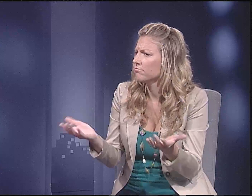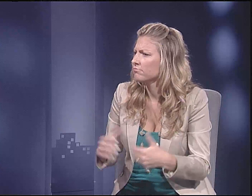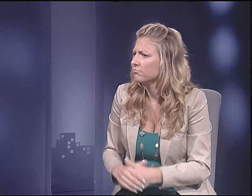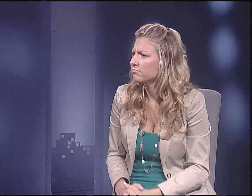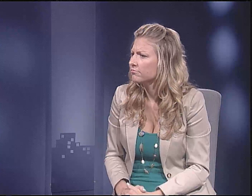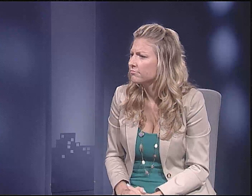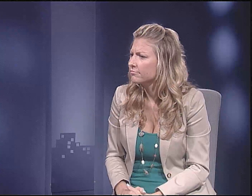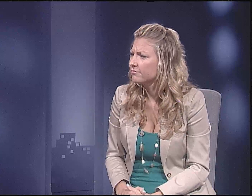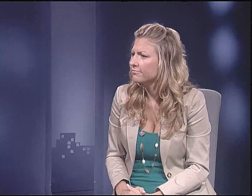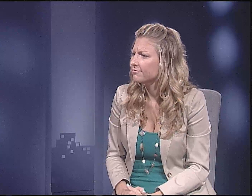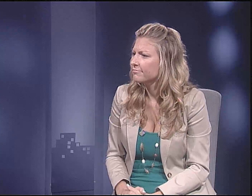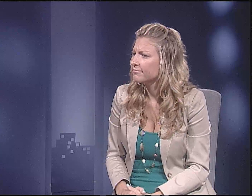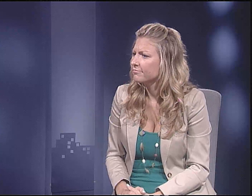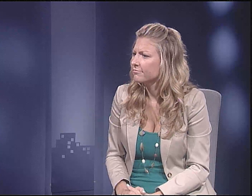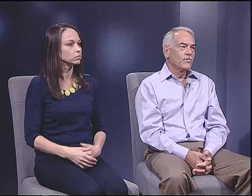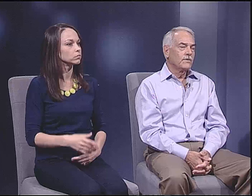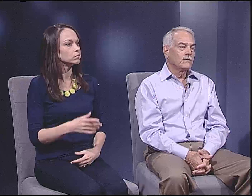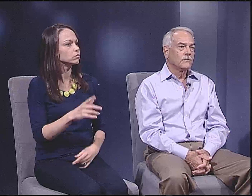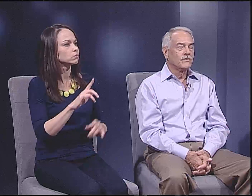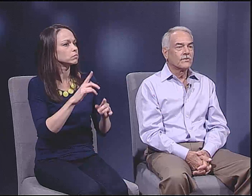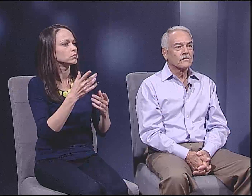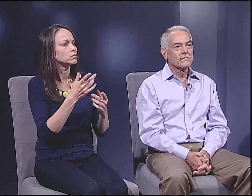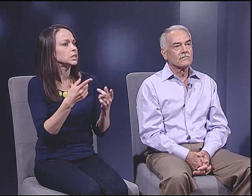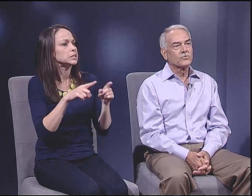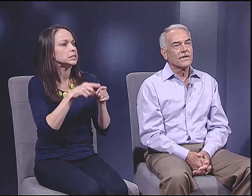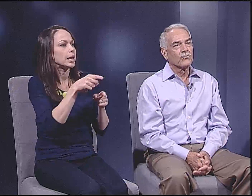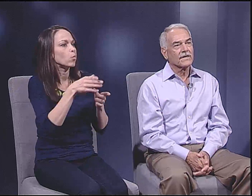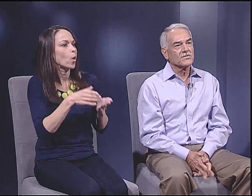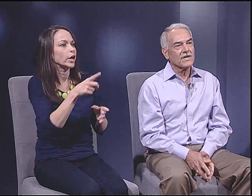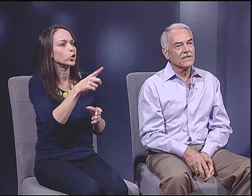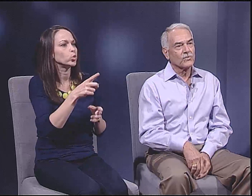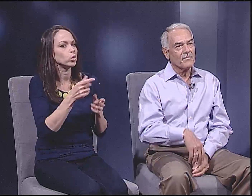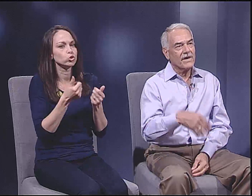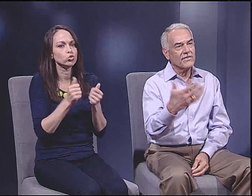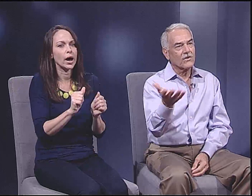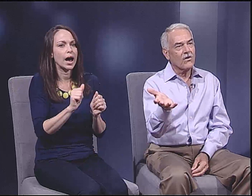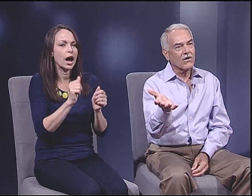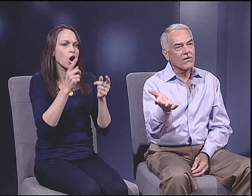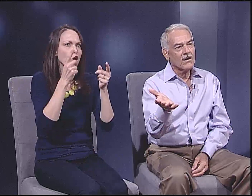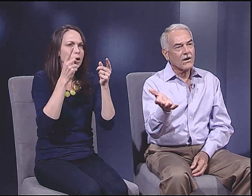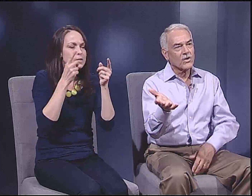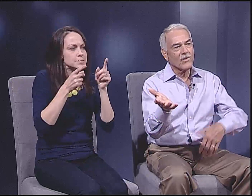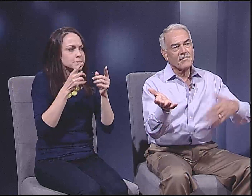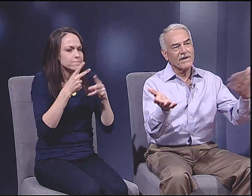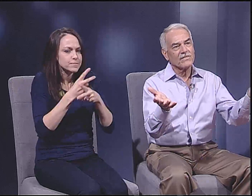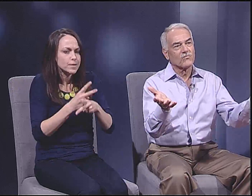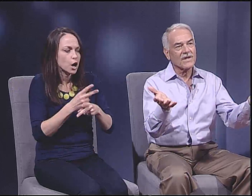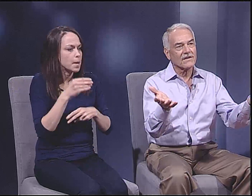How? Oh, the same way you do when you're trying to reconcile. Do I pay the car? Or do I pay the rent?